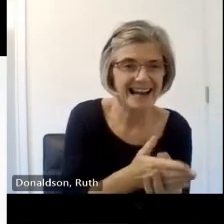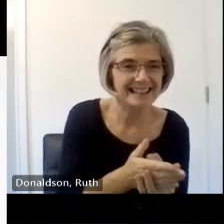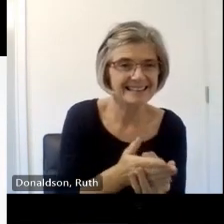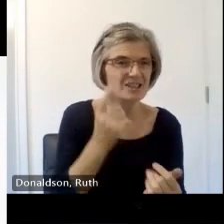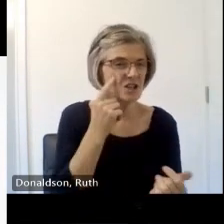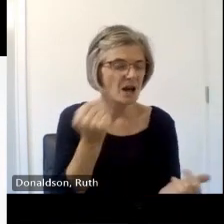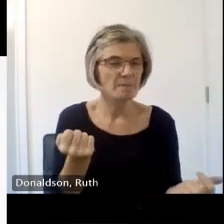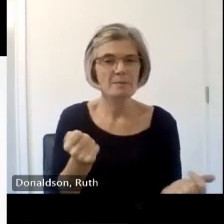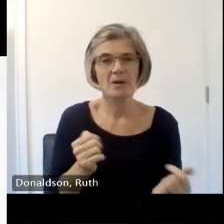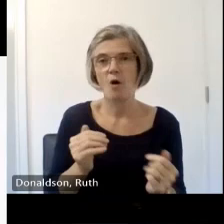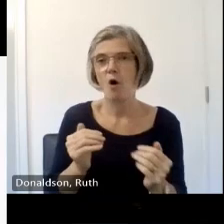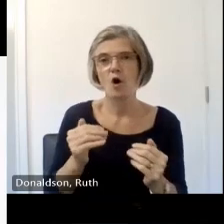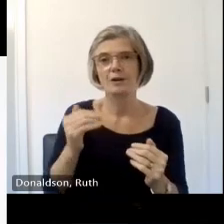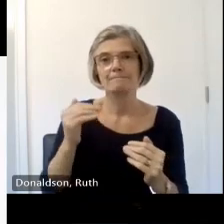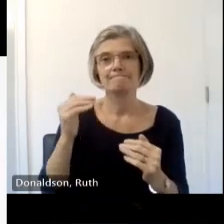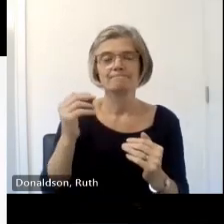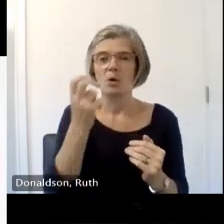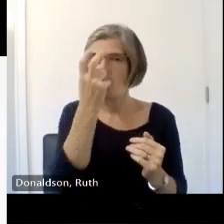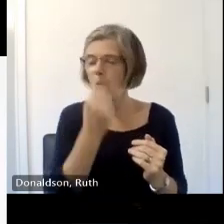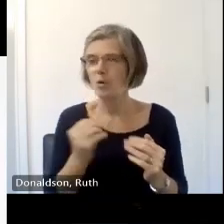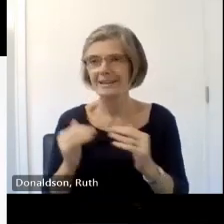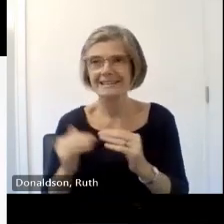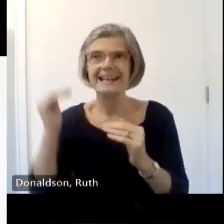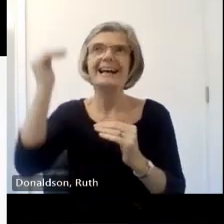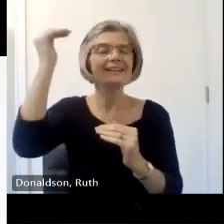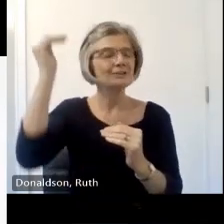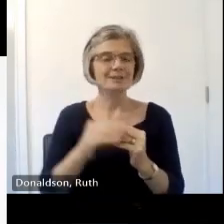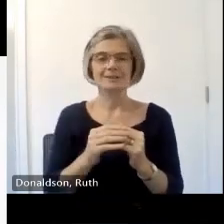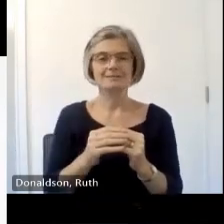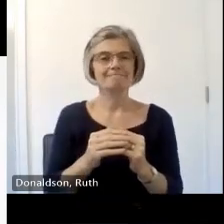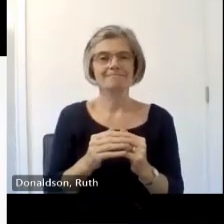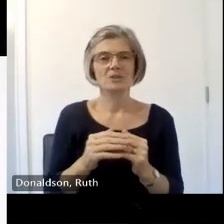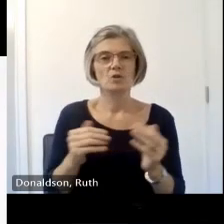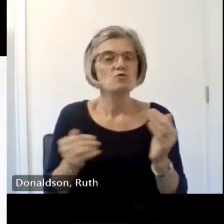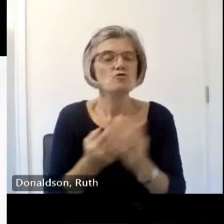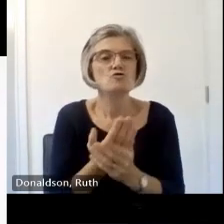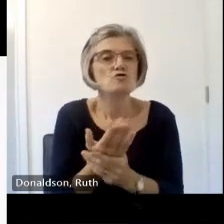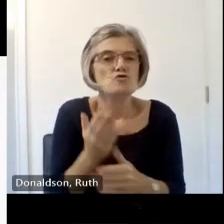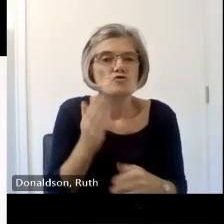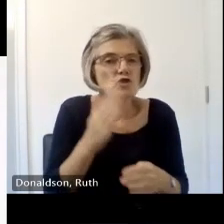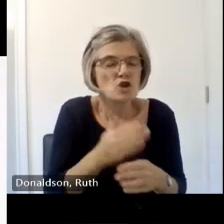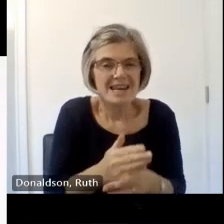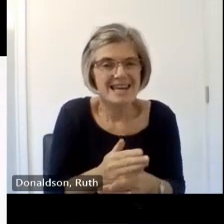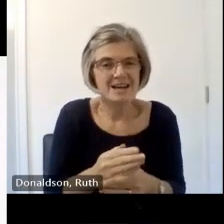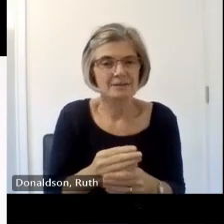fourth career later on in life activities are things like guided tour training how to present